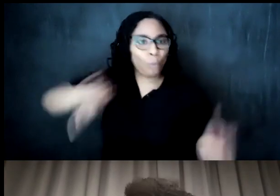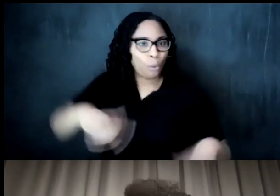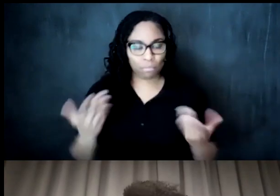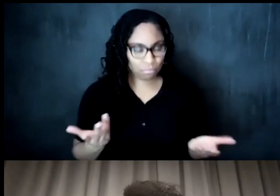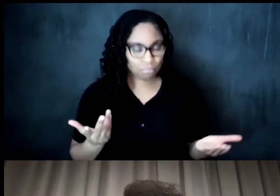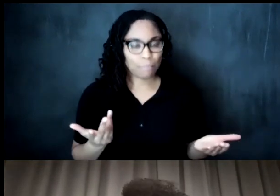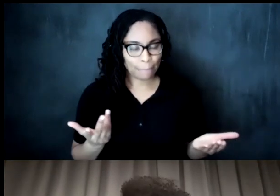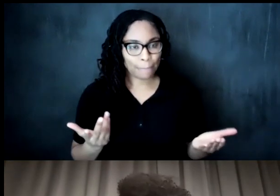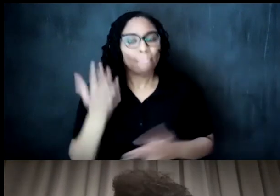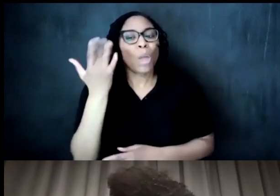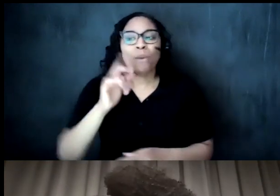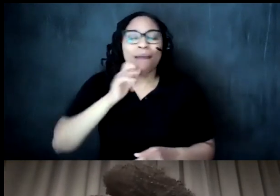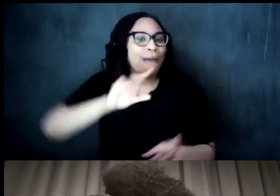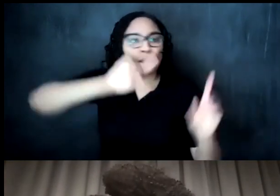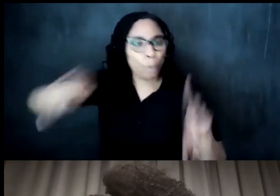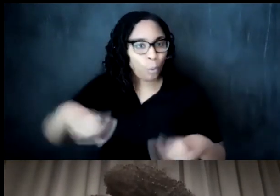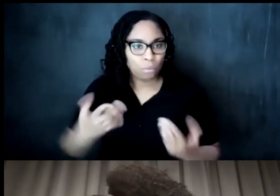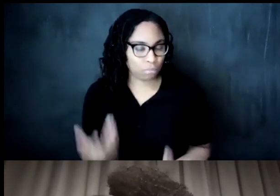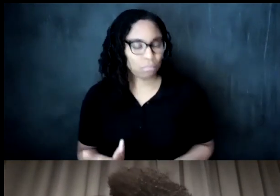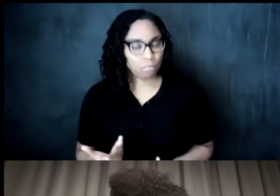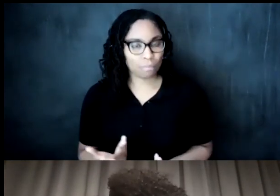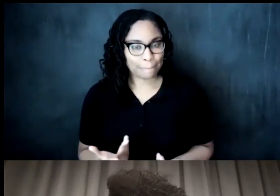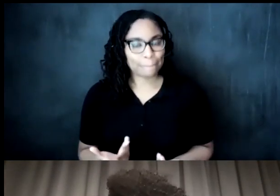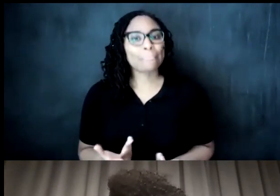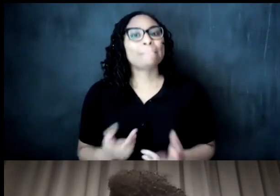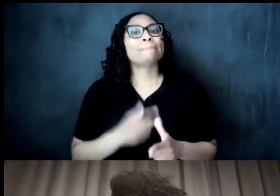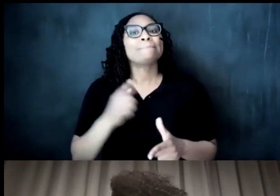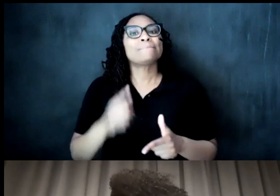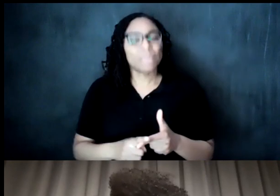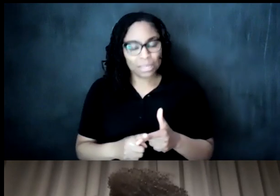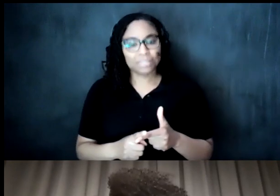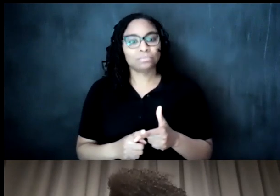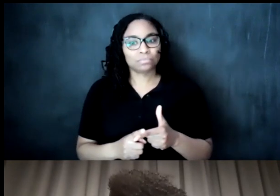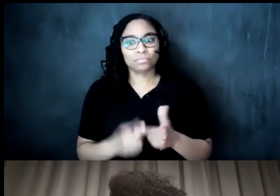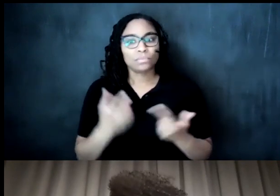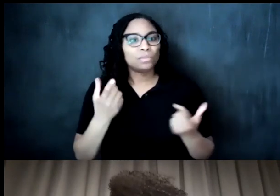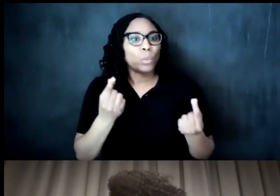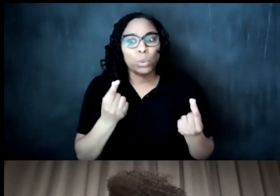why are we not going there and what needs to happen in order for us to uh to to get there um